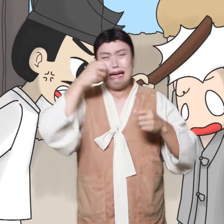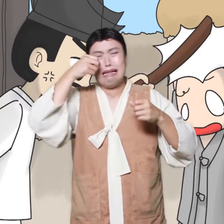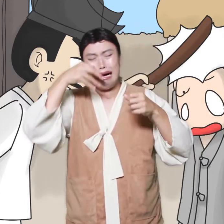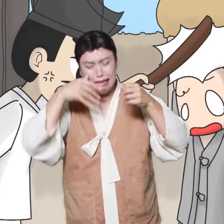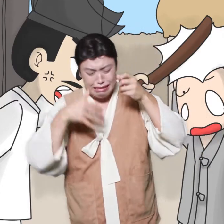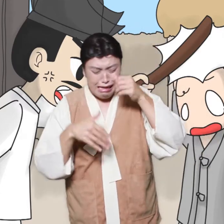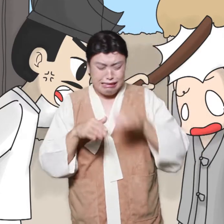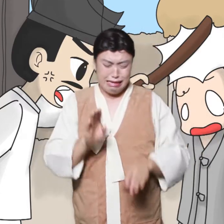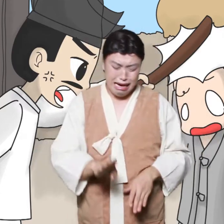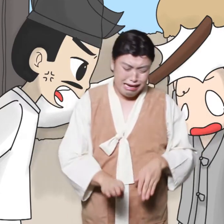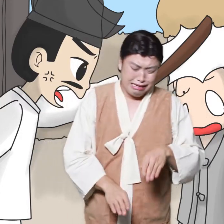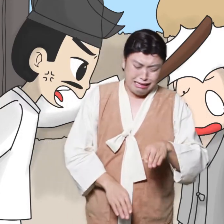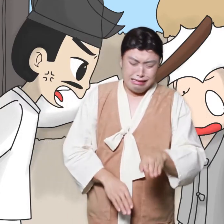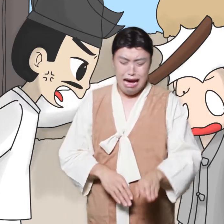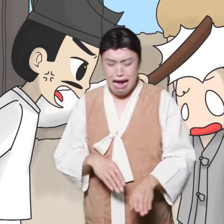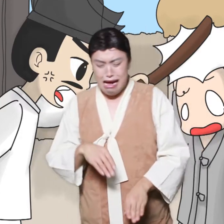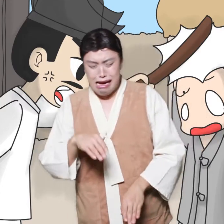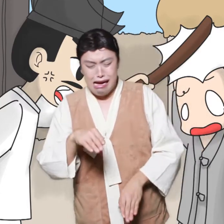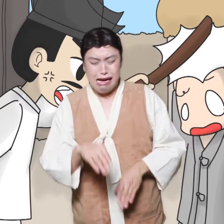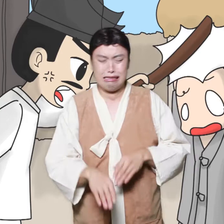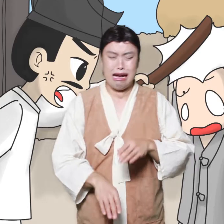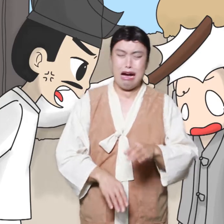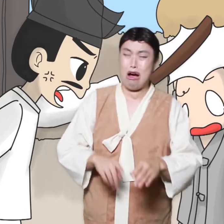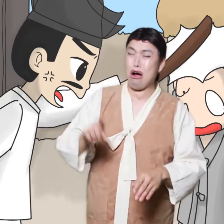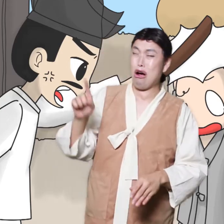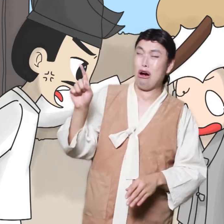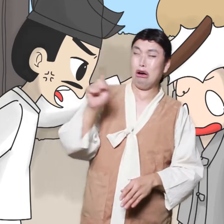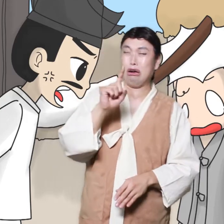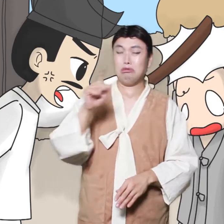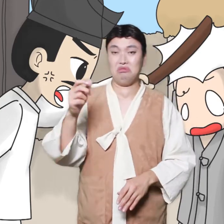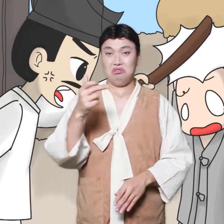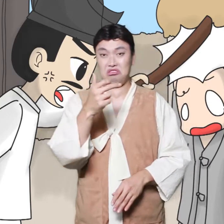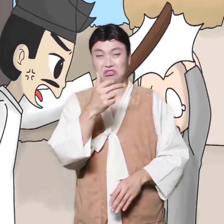The stronghold is made te monk cry and closed the door.